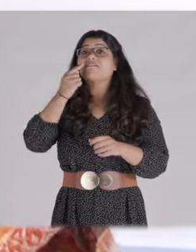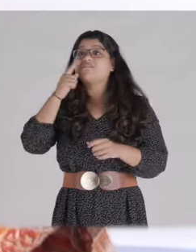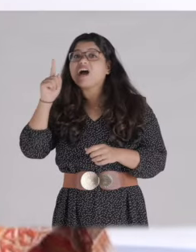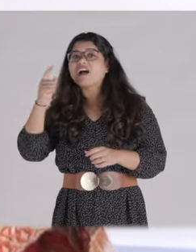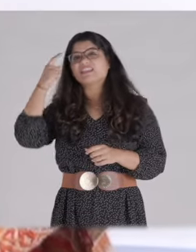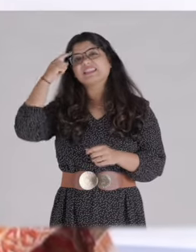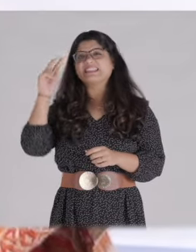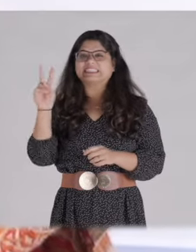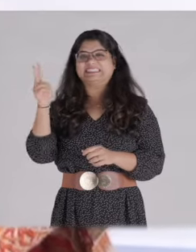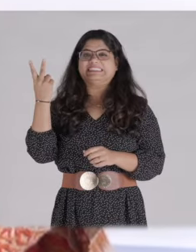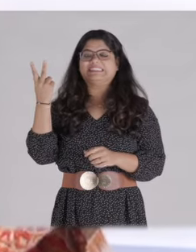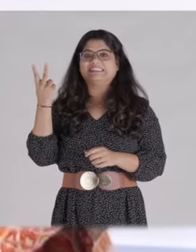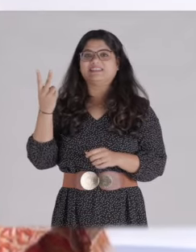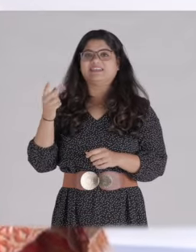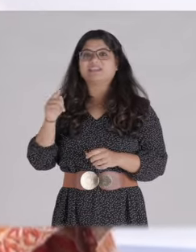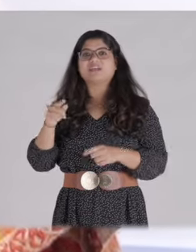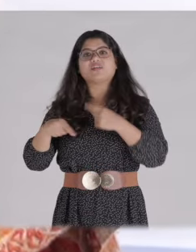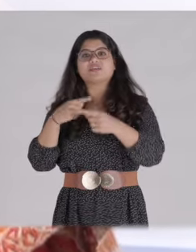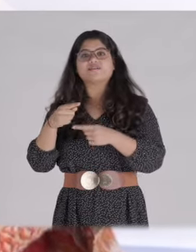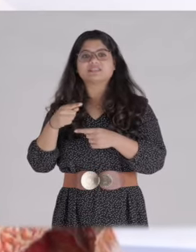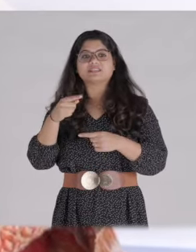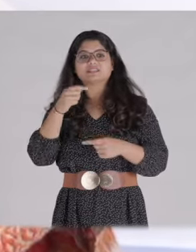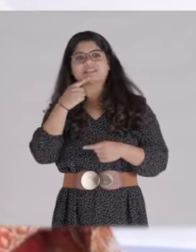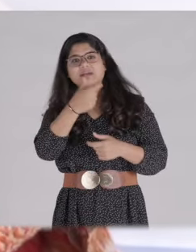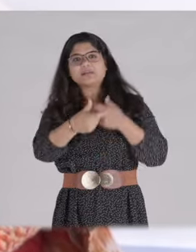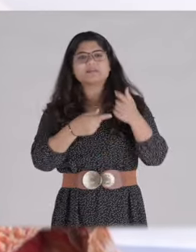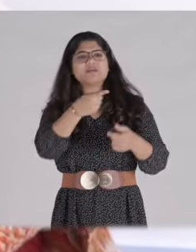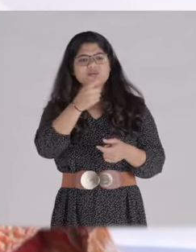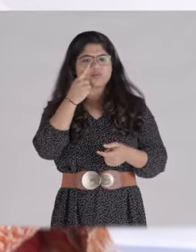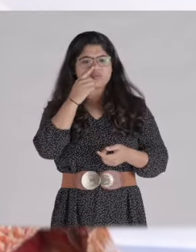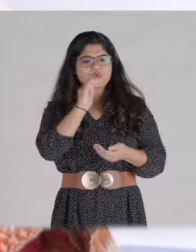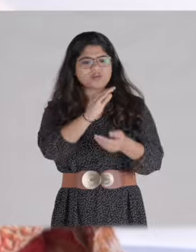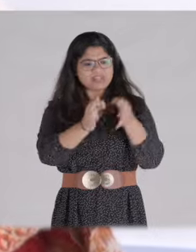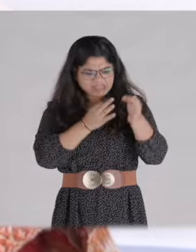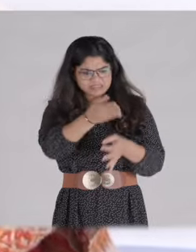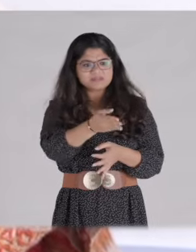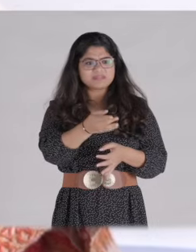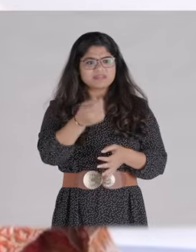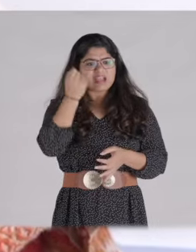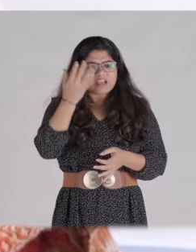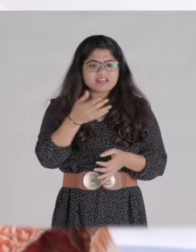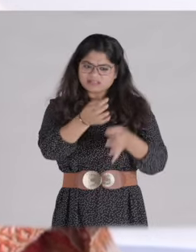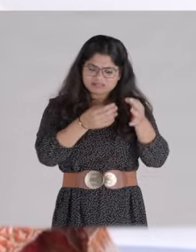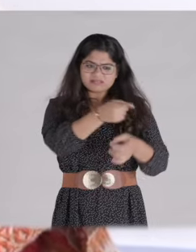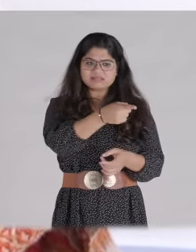He even tells me that I always side with my daughter. 'Why don’t you make them understand my point of view?'